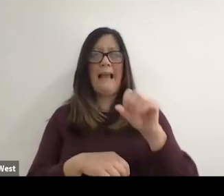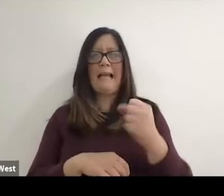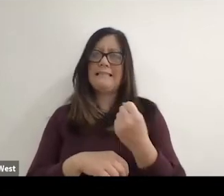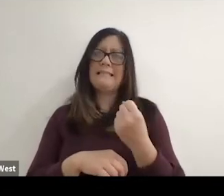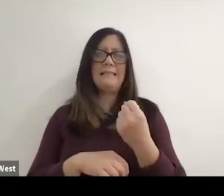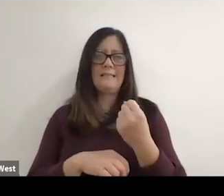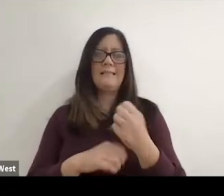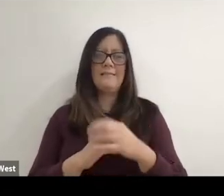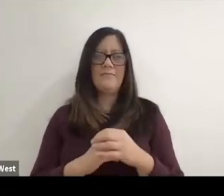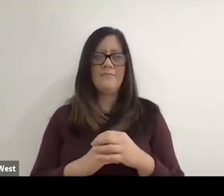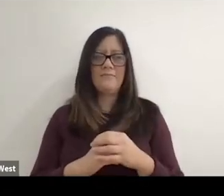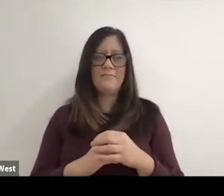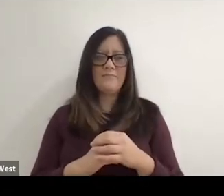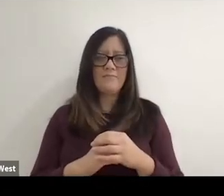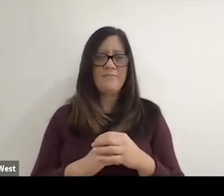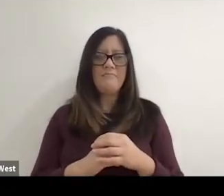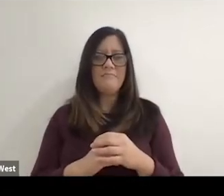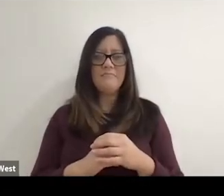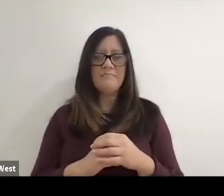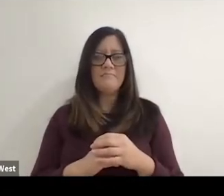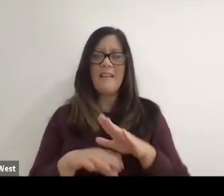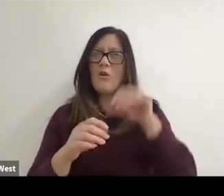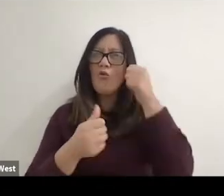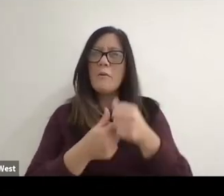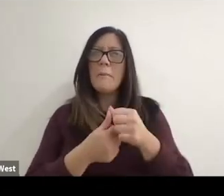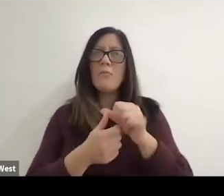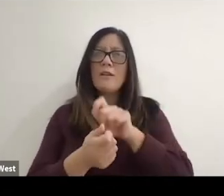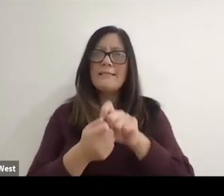don't remember exactly was it was at their annual General Meeting in Greece,